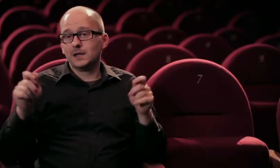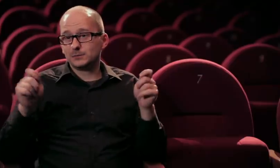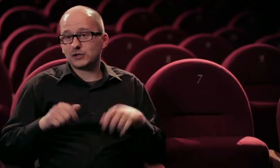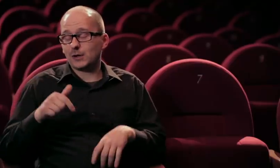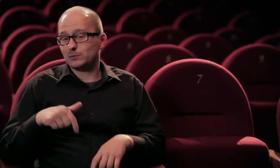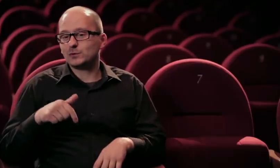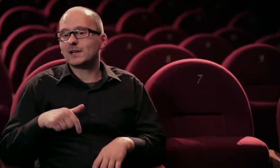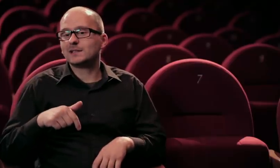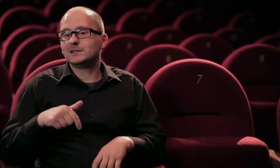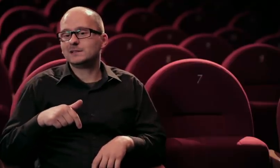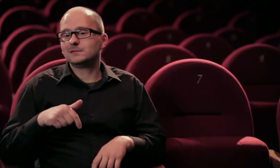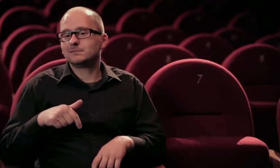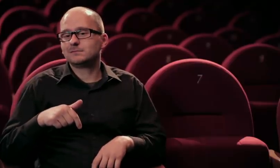I wanted